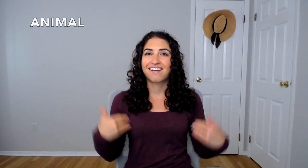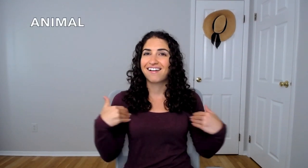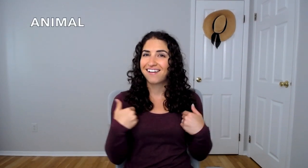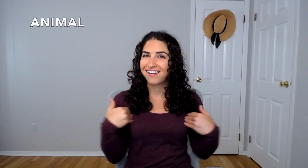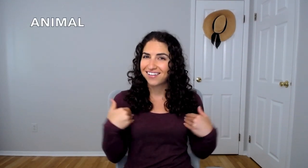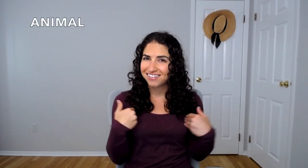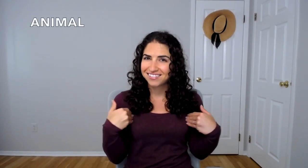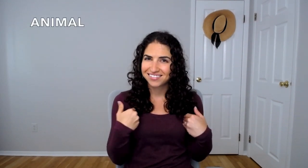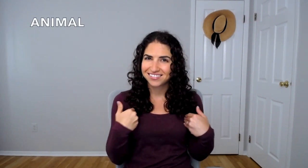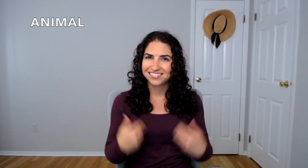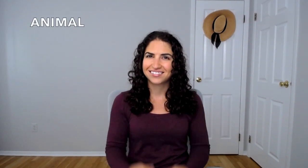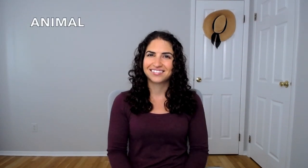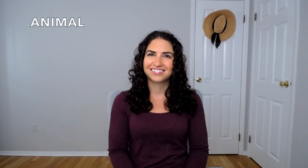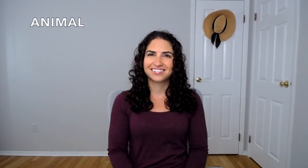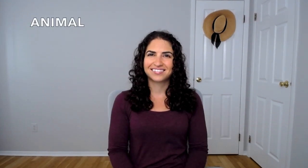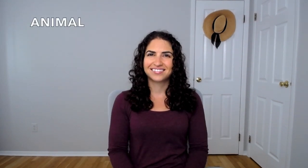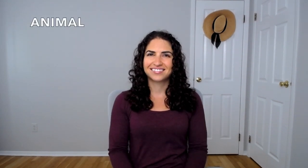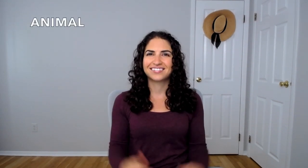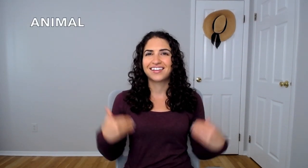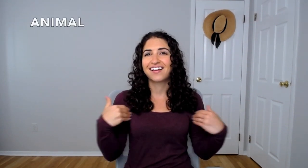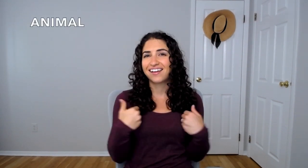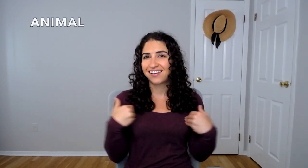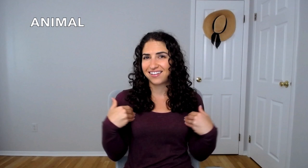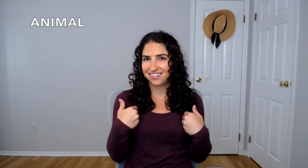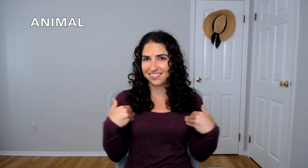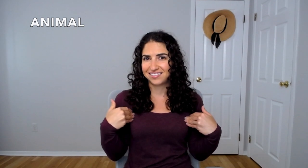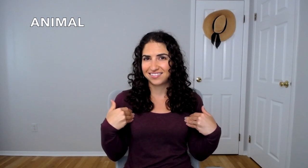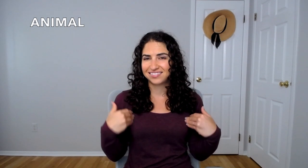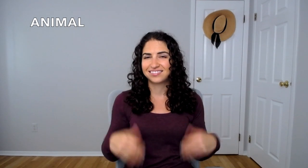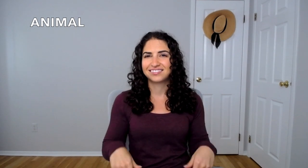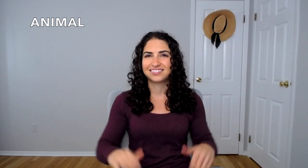ANIMAL ANIMALS